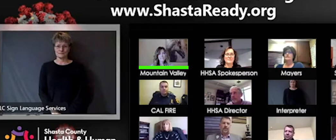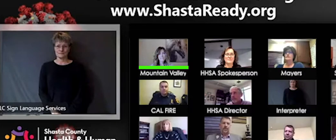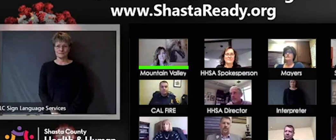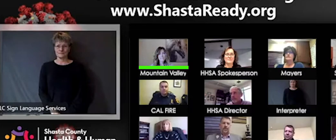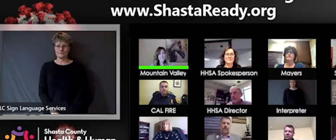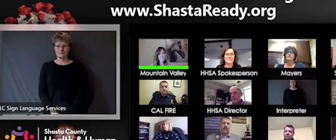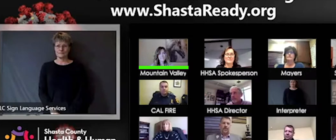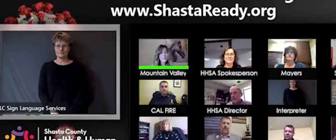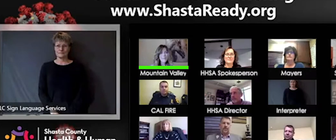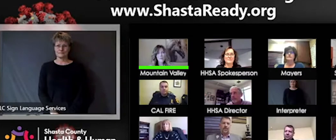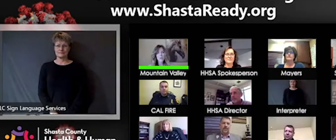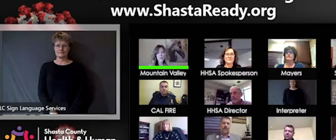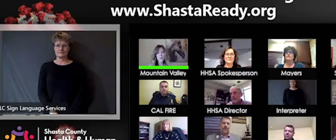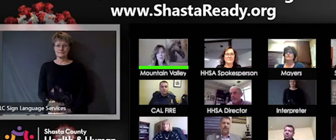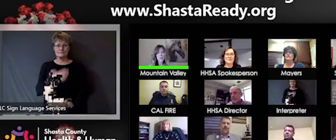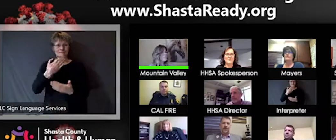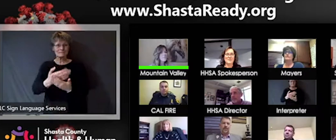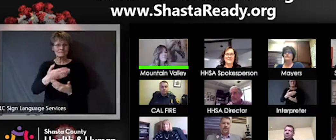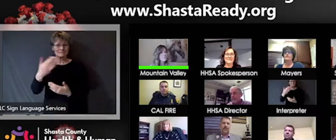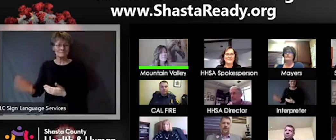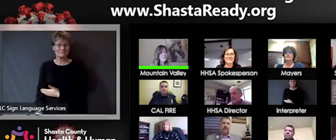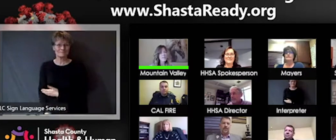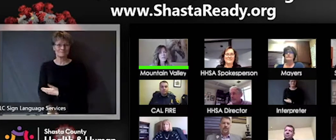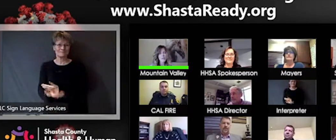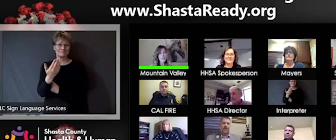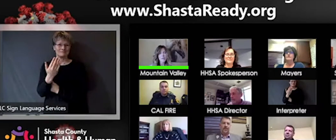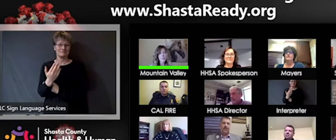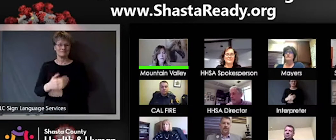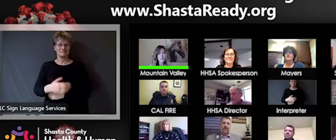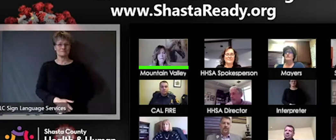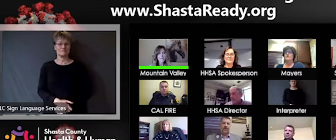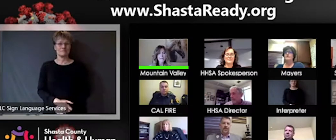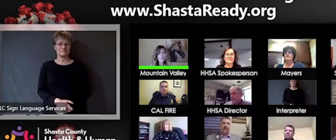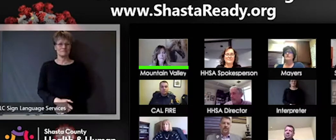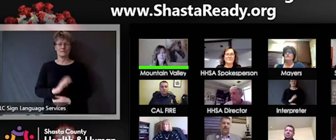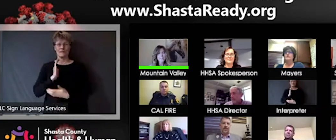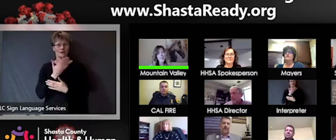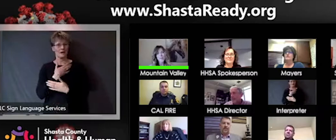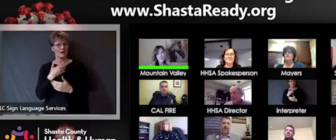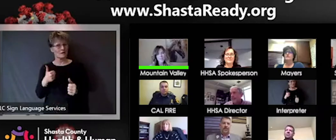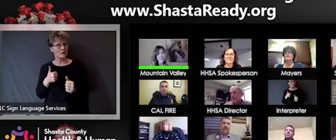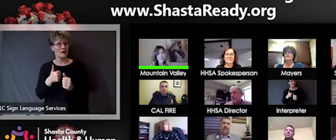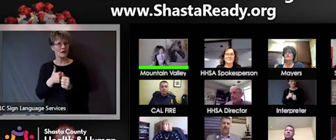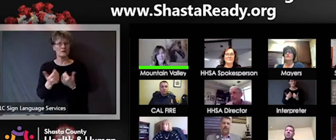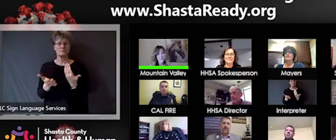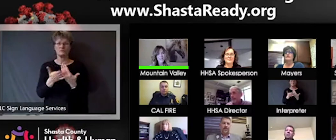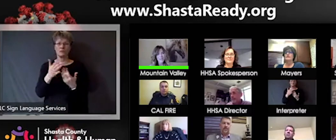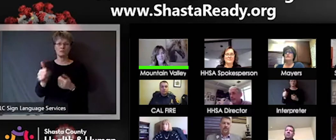Good morning. Very similar update that we had on Monday noticed our CEO Shannon is